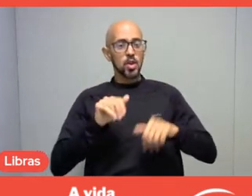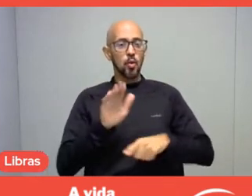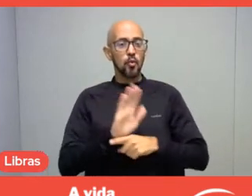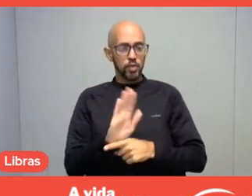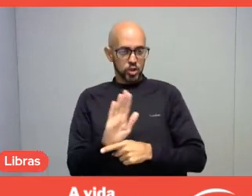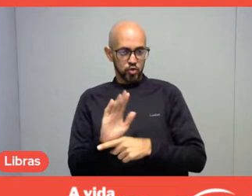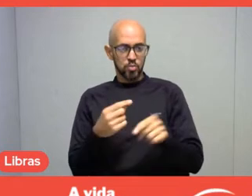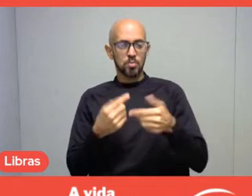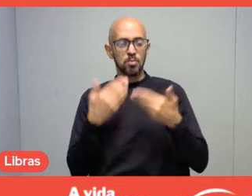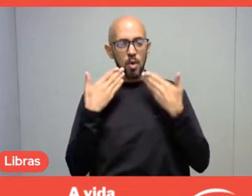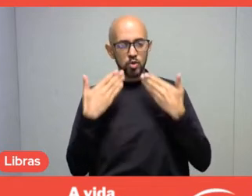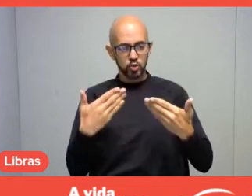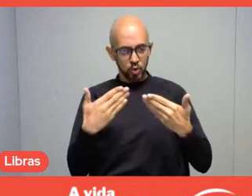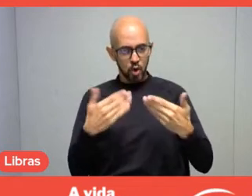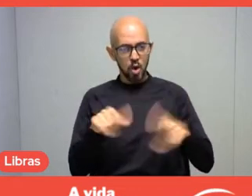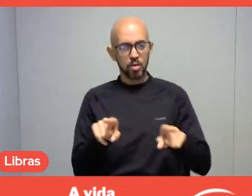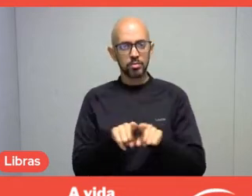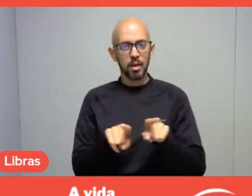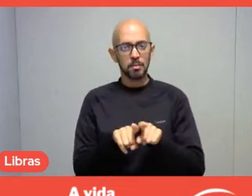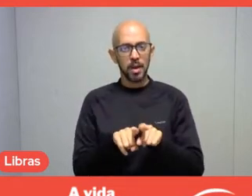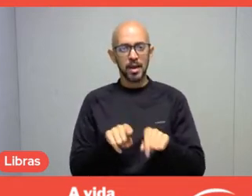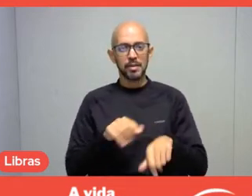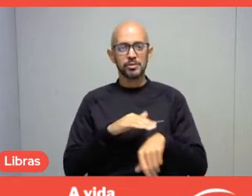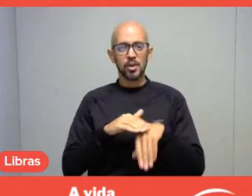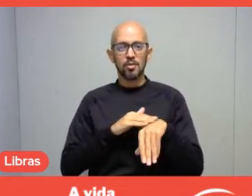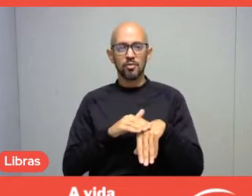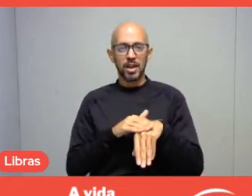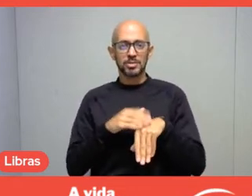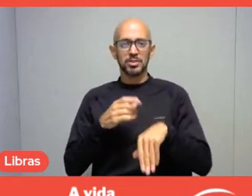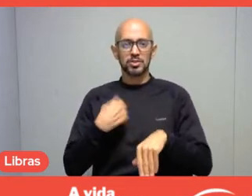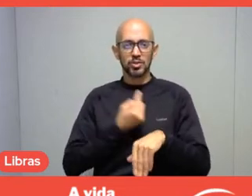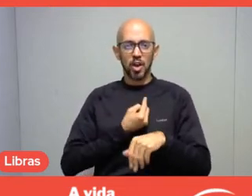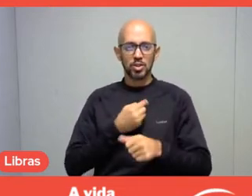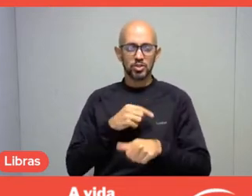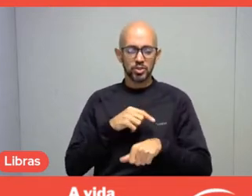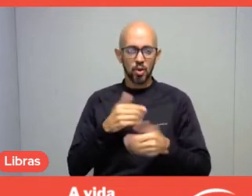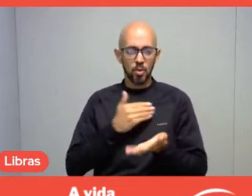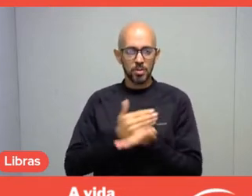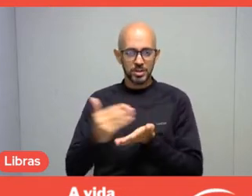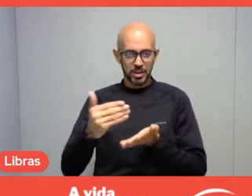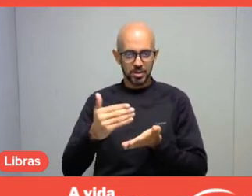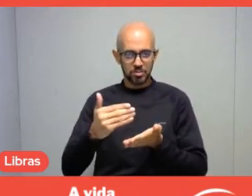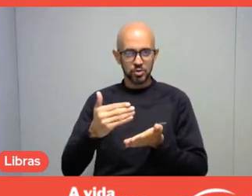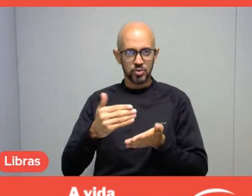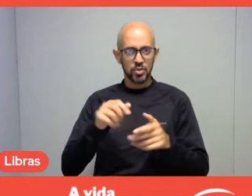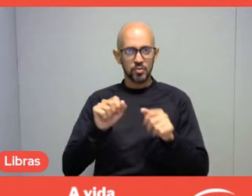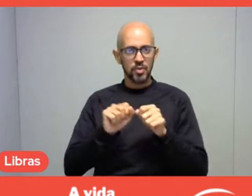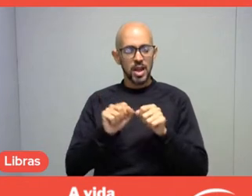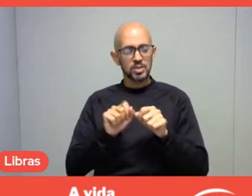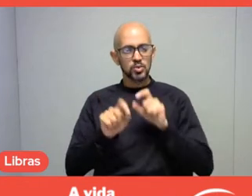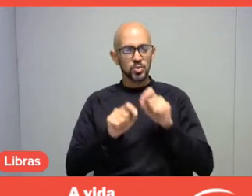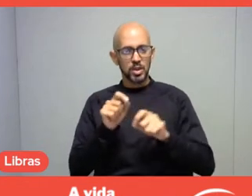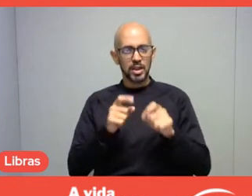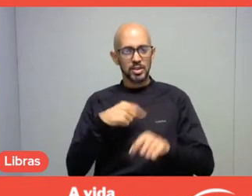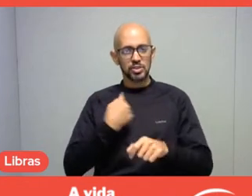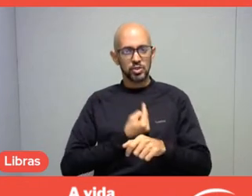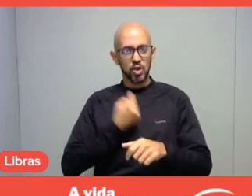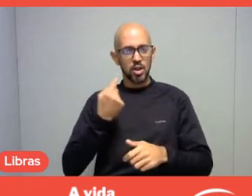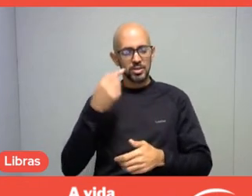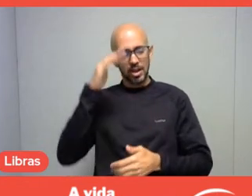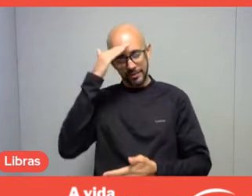also make us believe in preferences and choices,